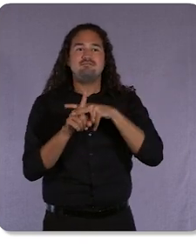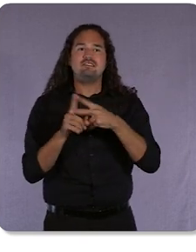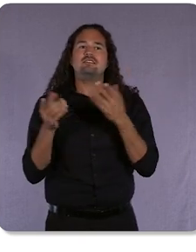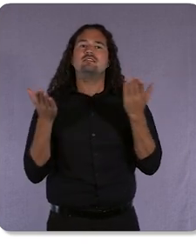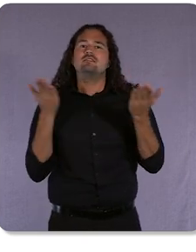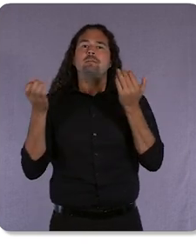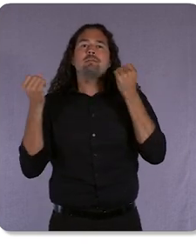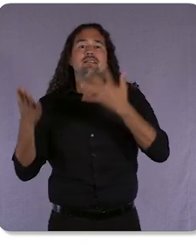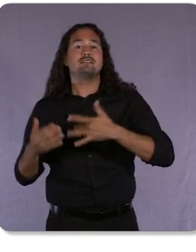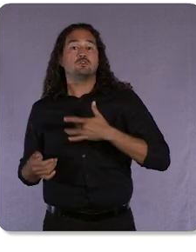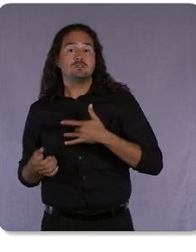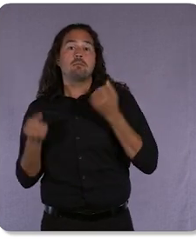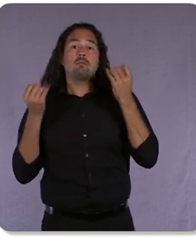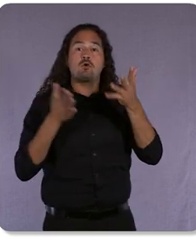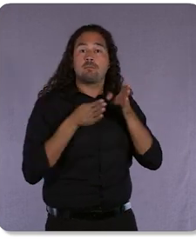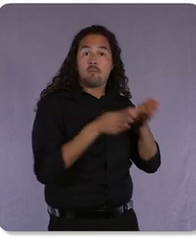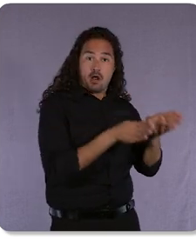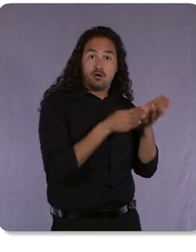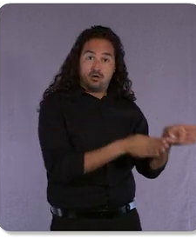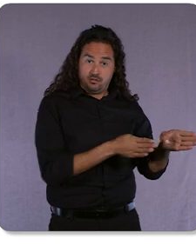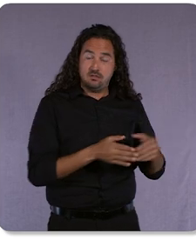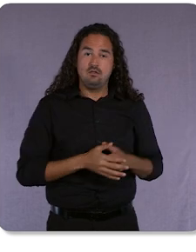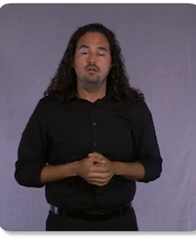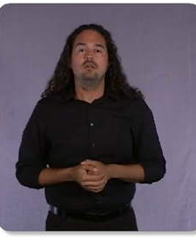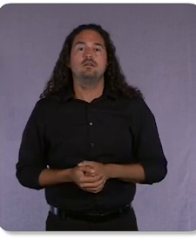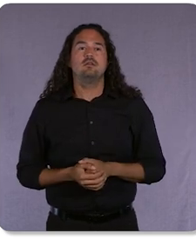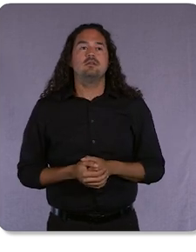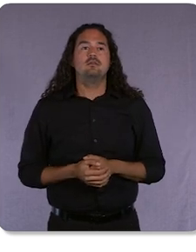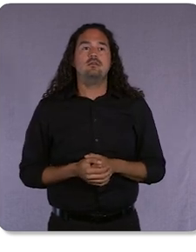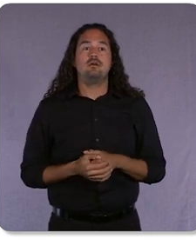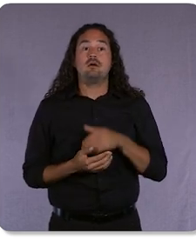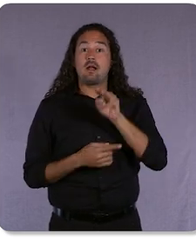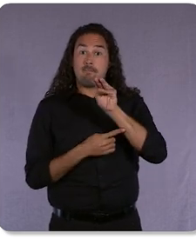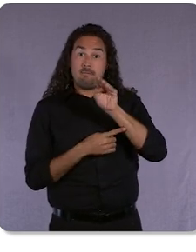And the machine learning and automation tools that make it possible is the same technology